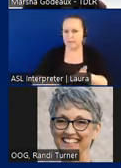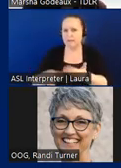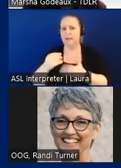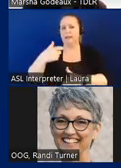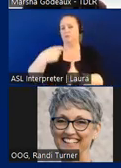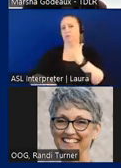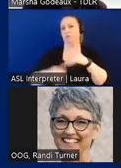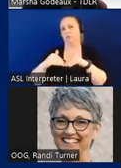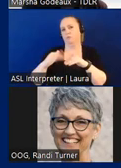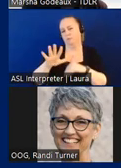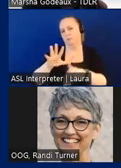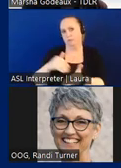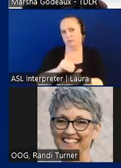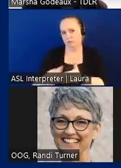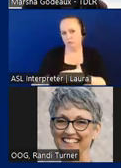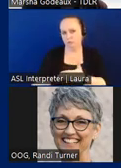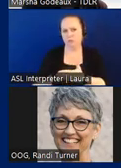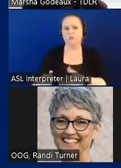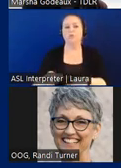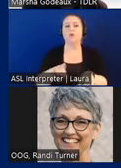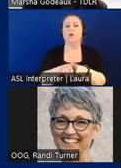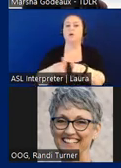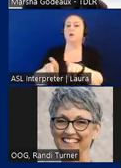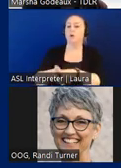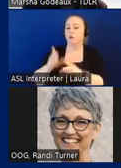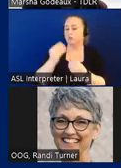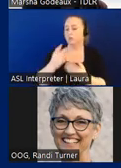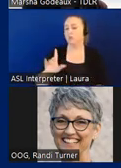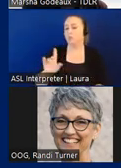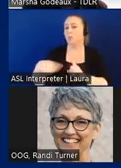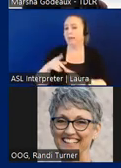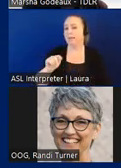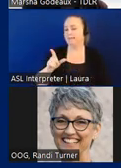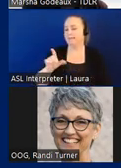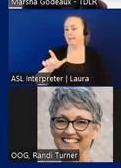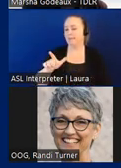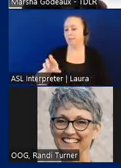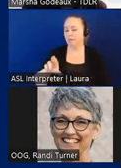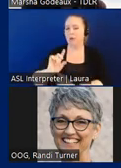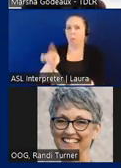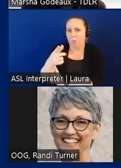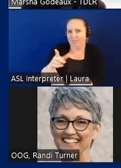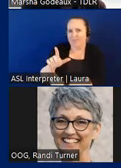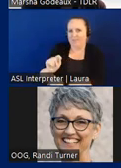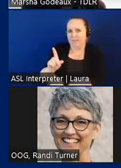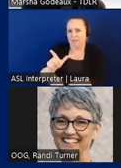or more as well as specifies when tdlr and only tdlr can allow for waivers from those